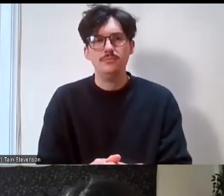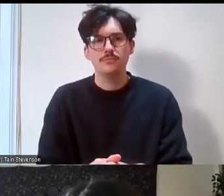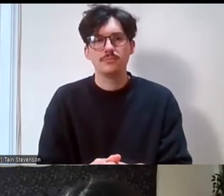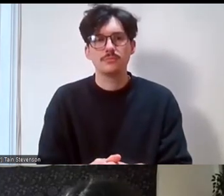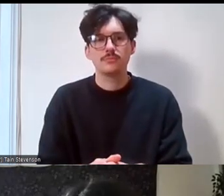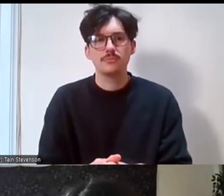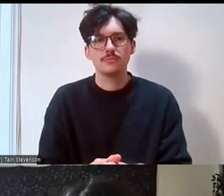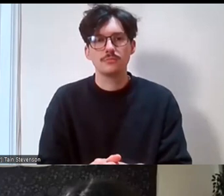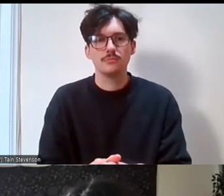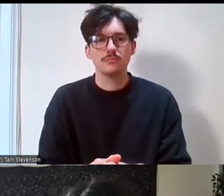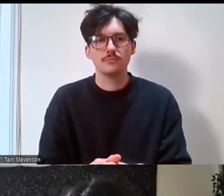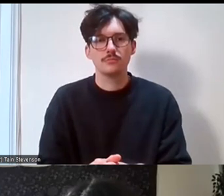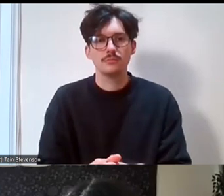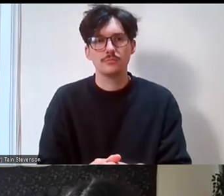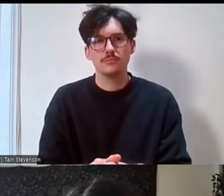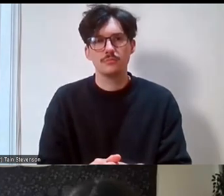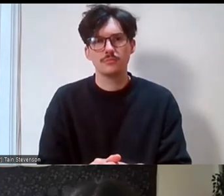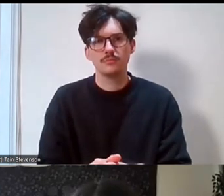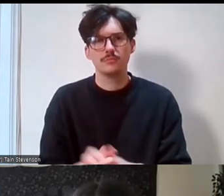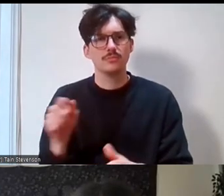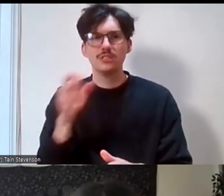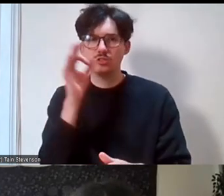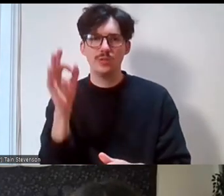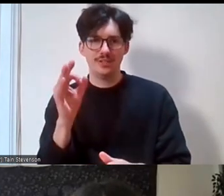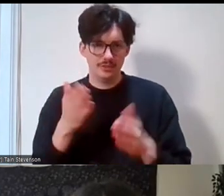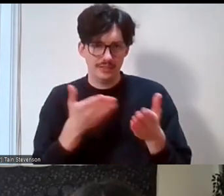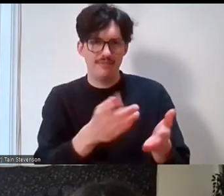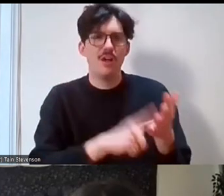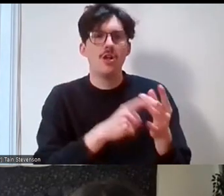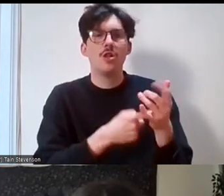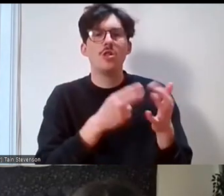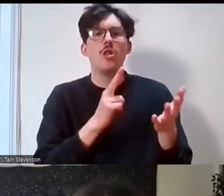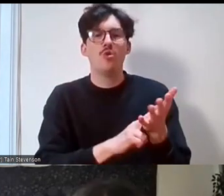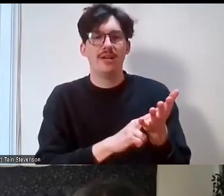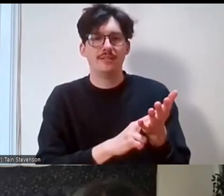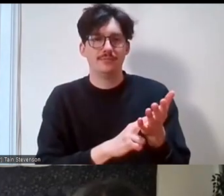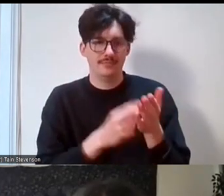so this is a question for Lauren, I'm giving you lots of time because what I'm now going to